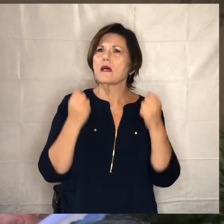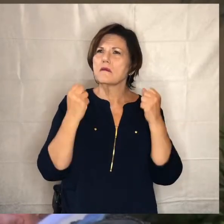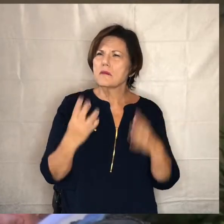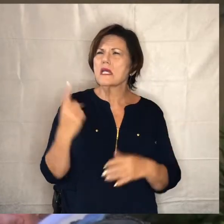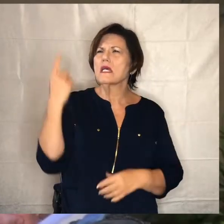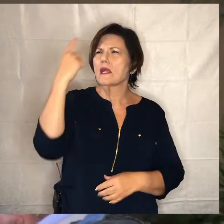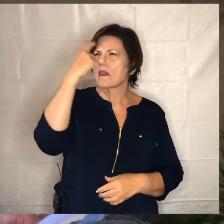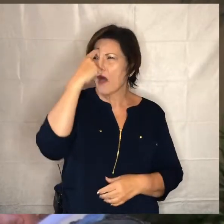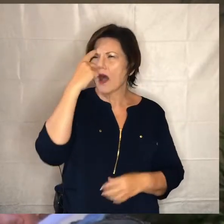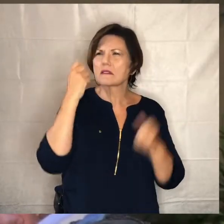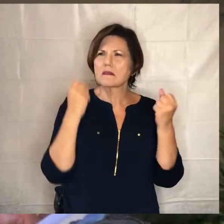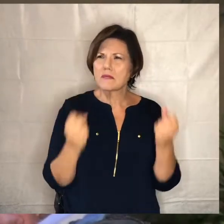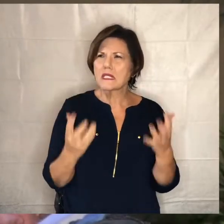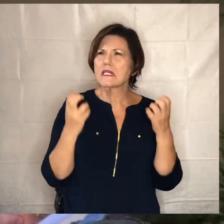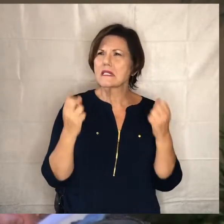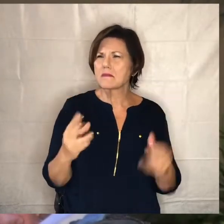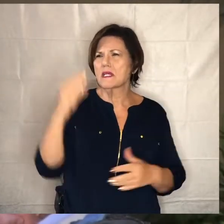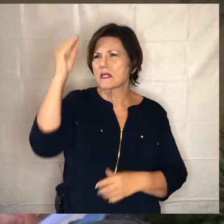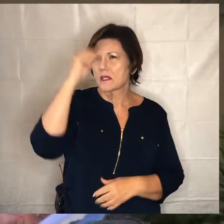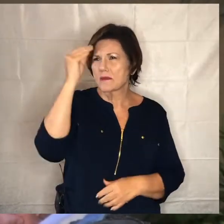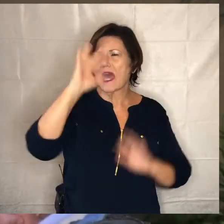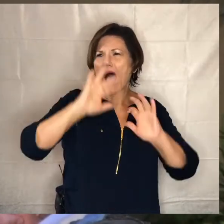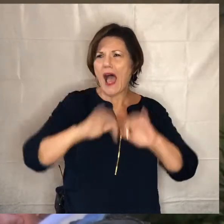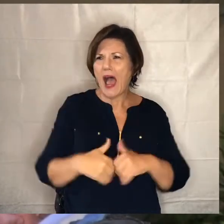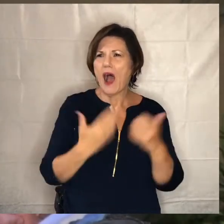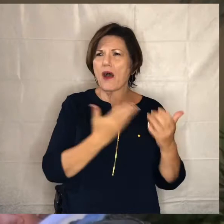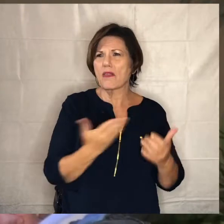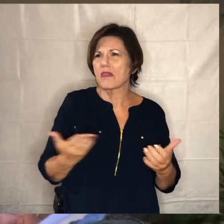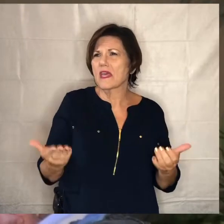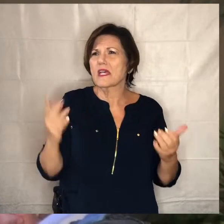and many opinions about how things should happen or or what